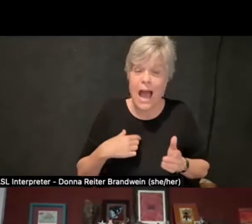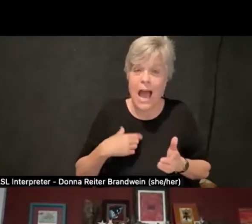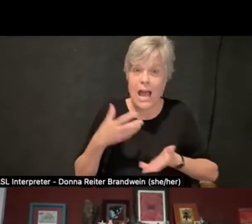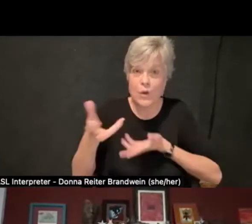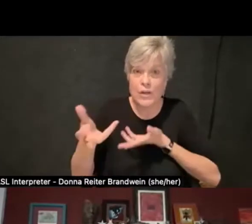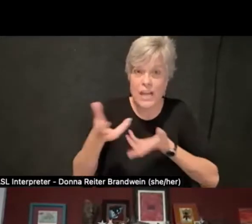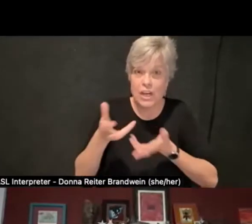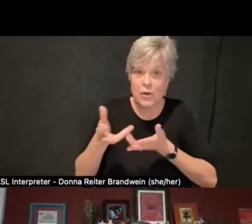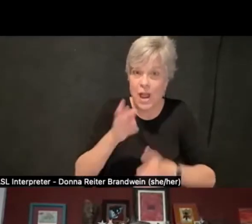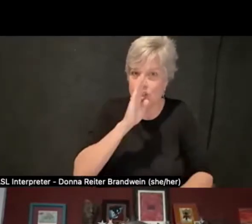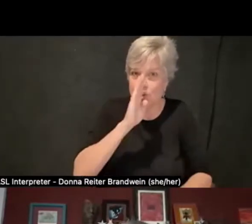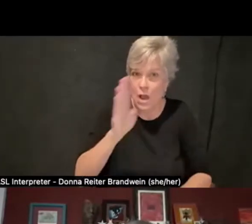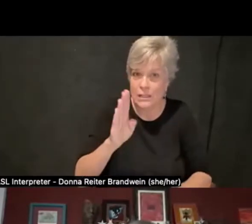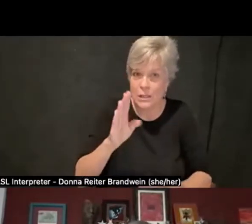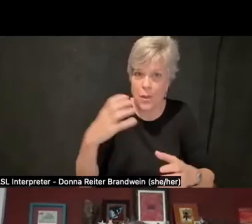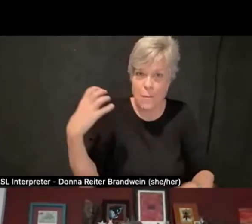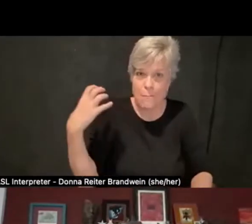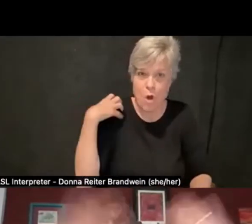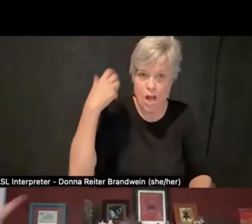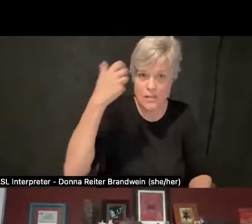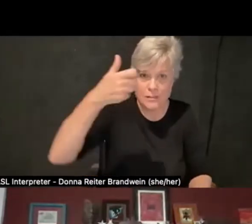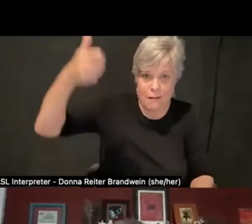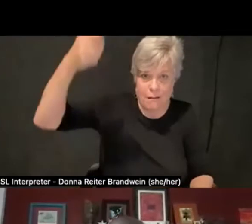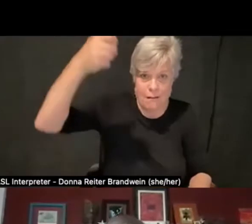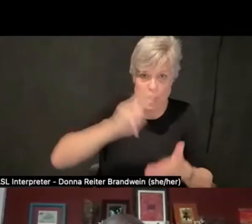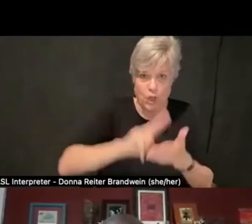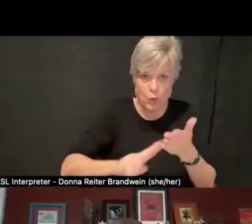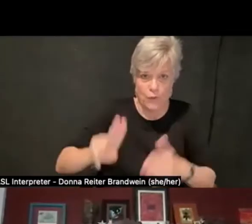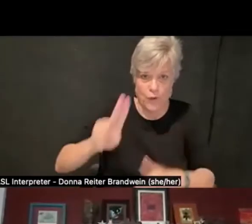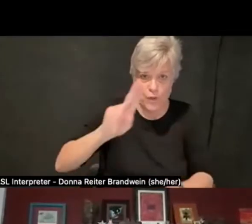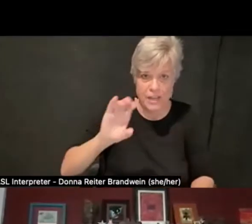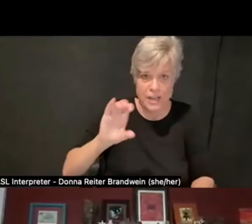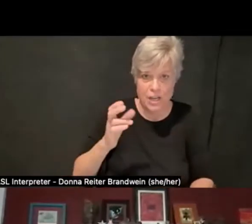And so the chancellor and their executive leadership team